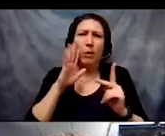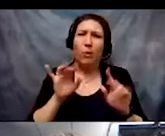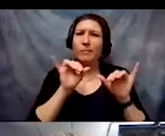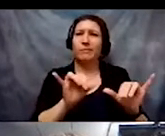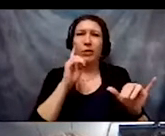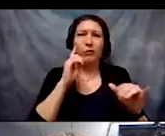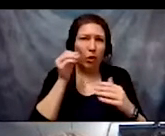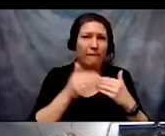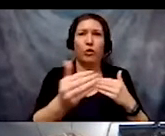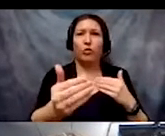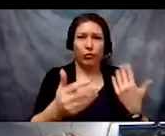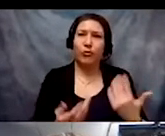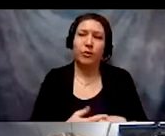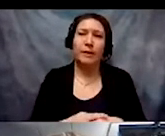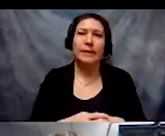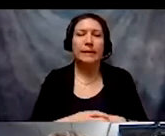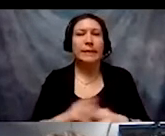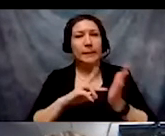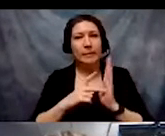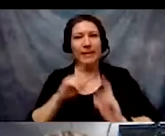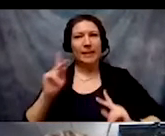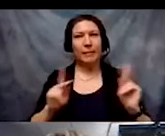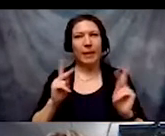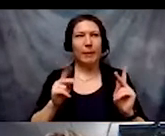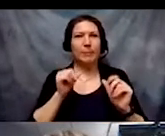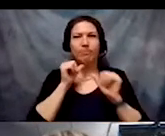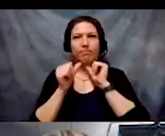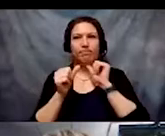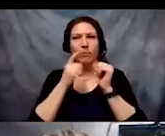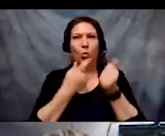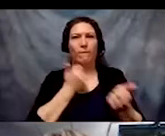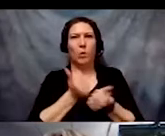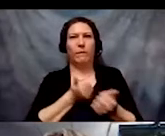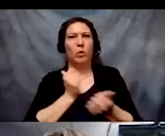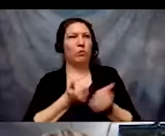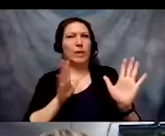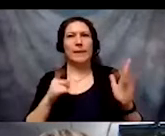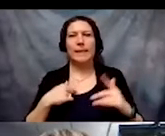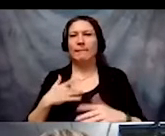it is when people live in denial or avoidance to stay comfortable.